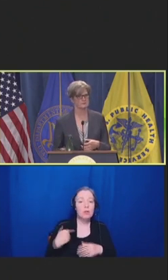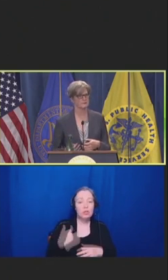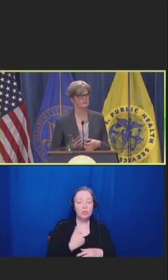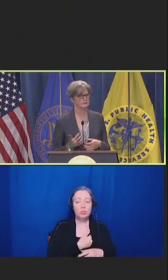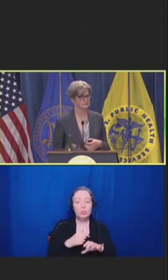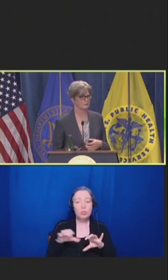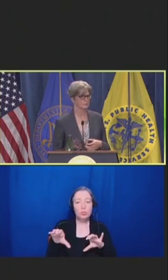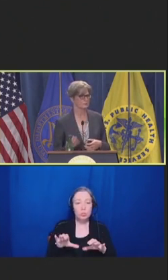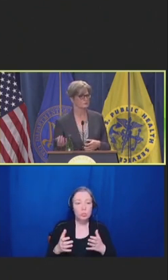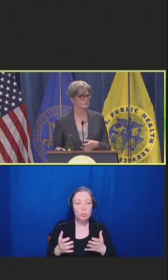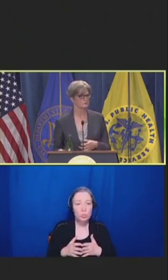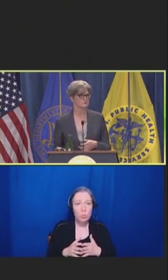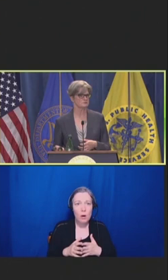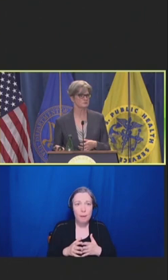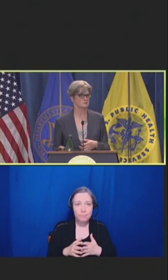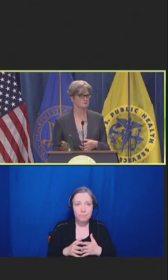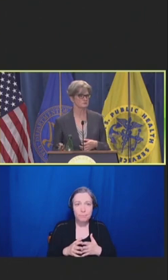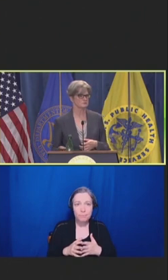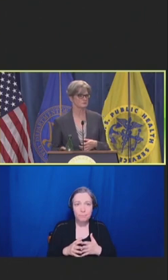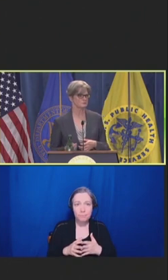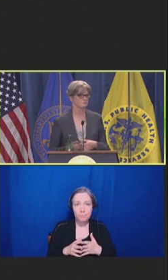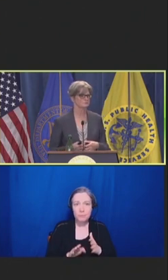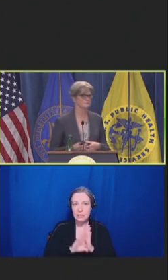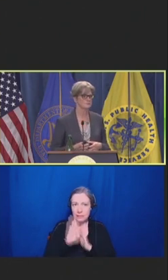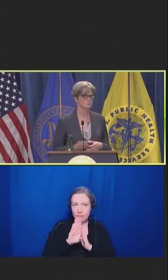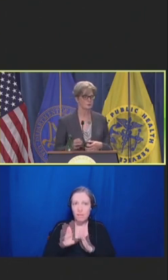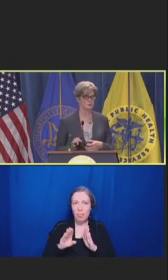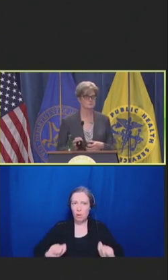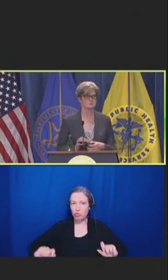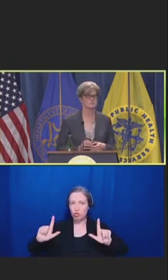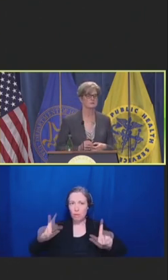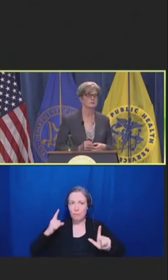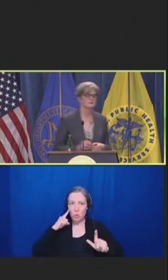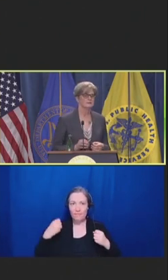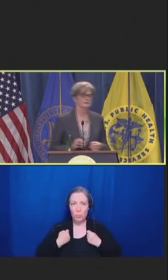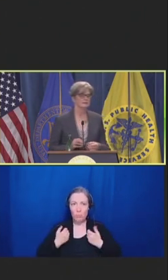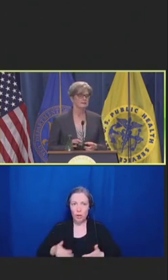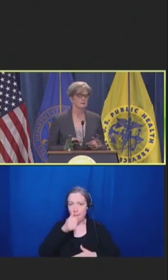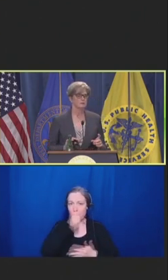in healthcare workers and public safety workers.